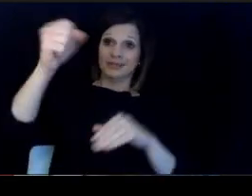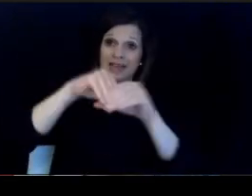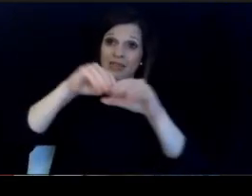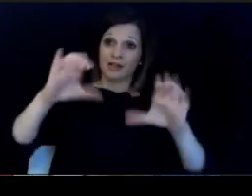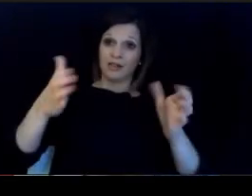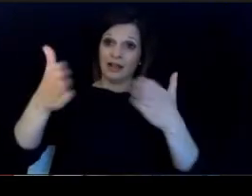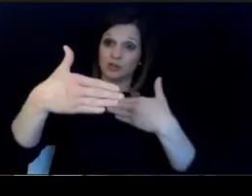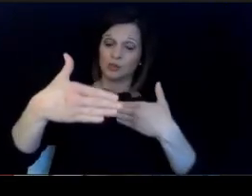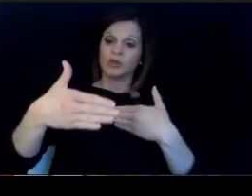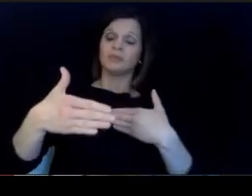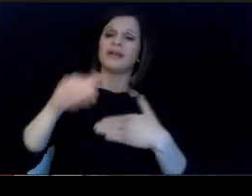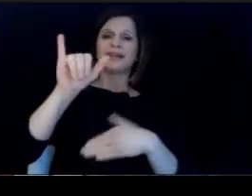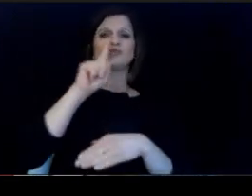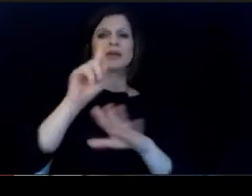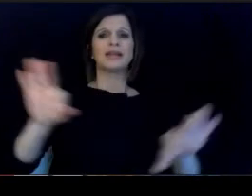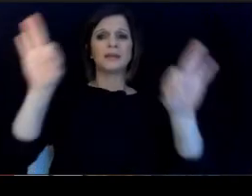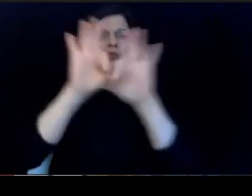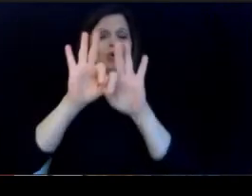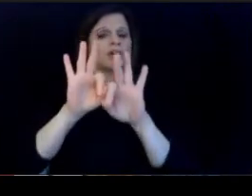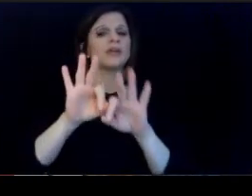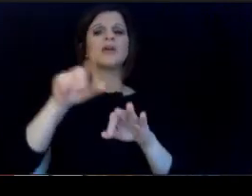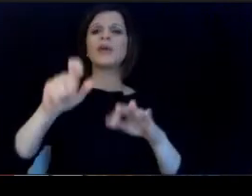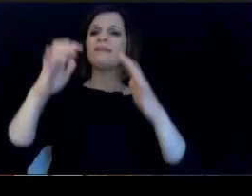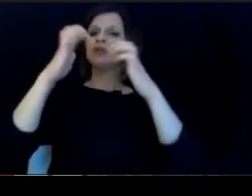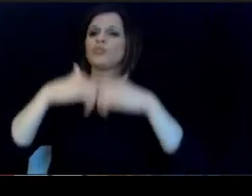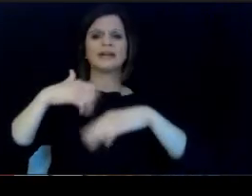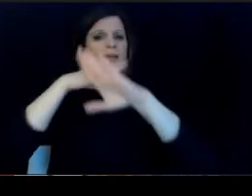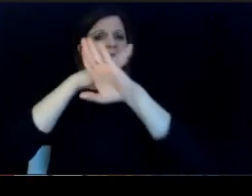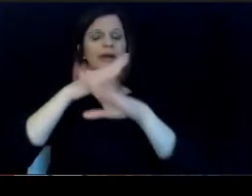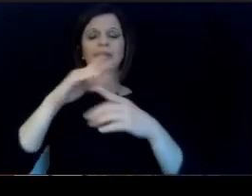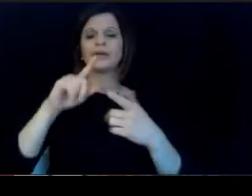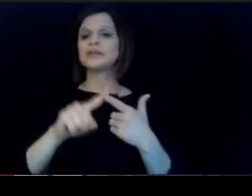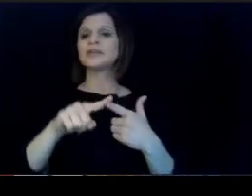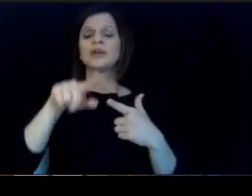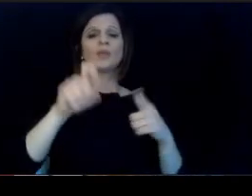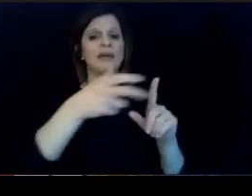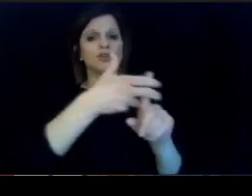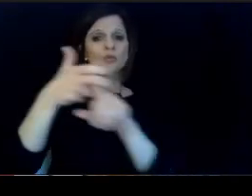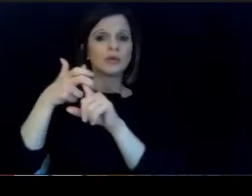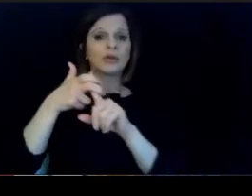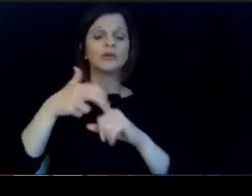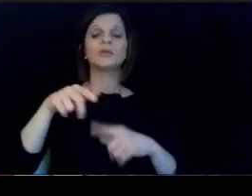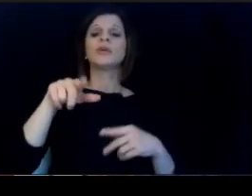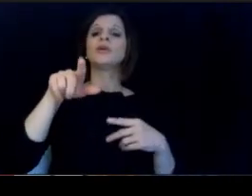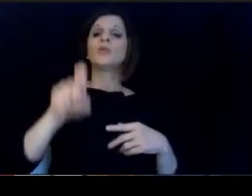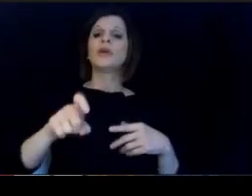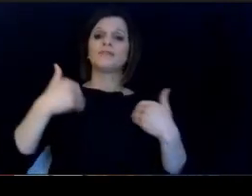that we have to remove barriers to recruitment. We. have to create opportunities for a successful.